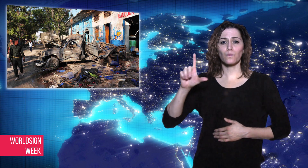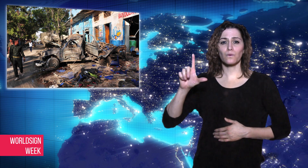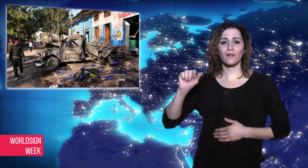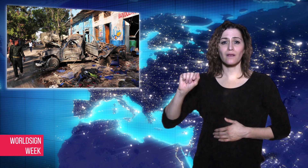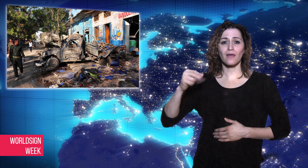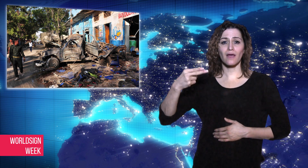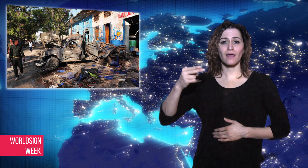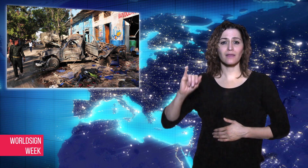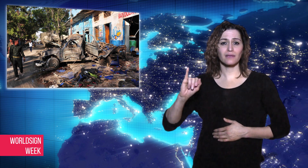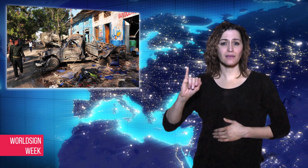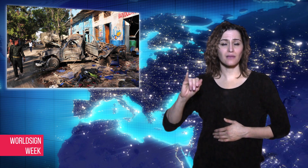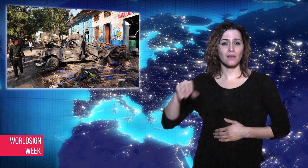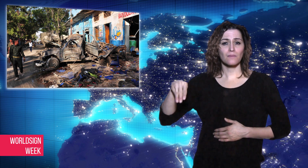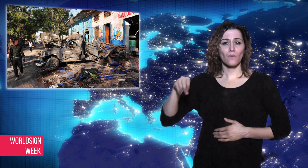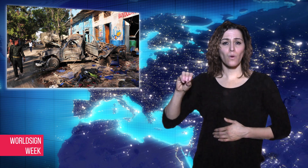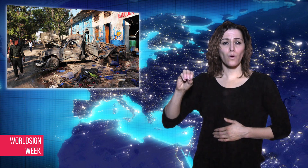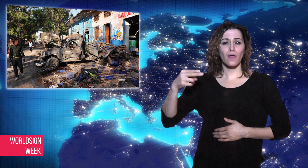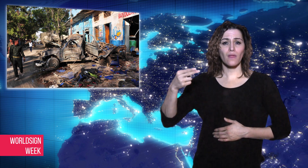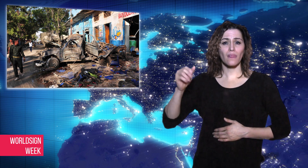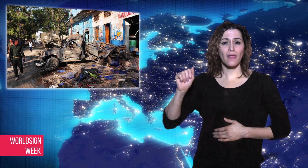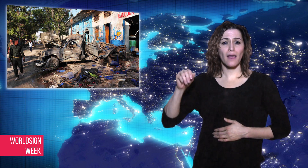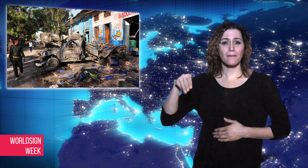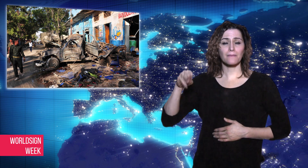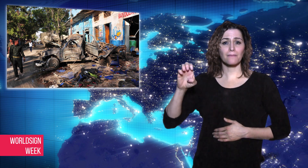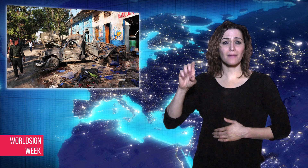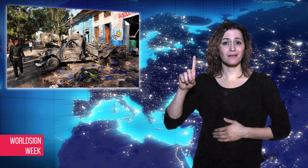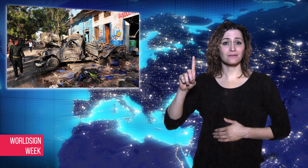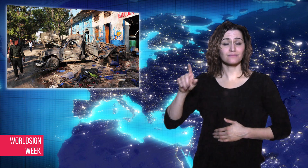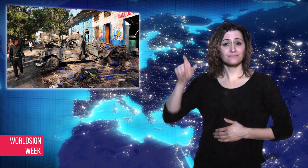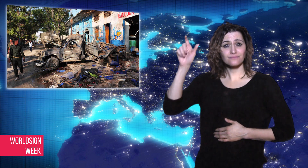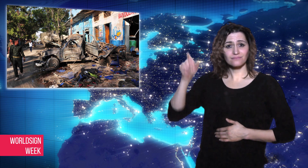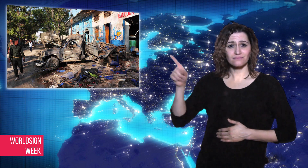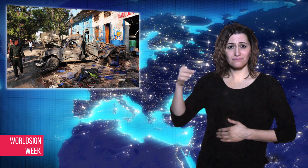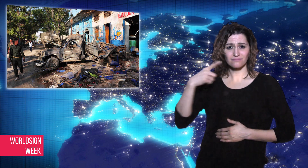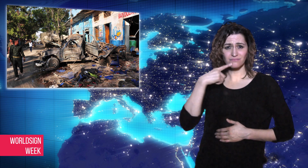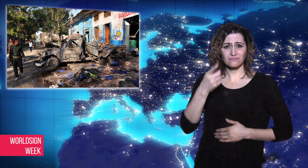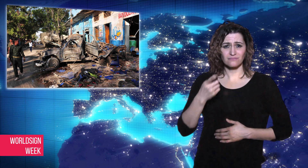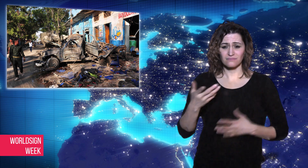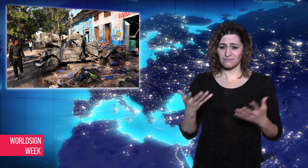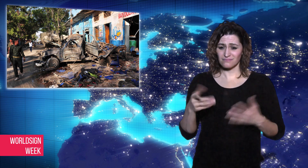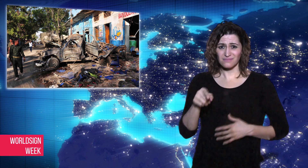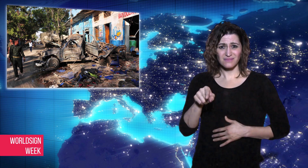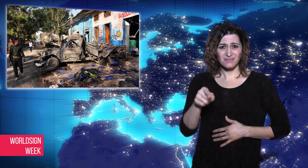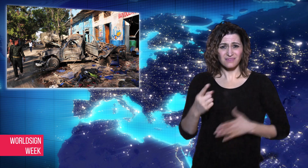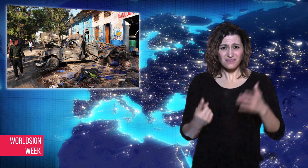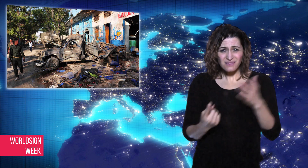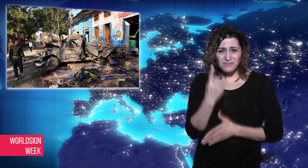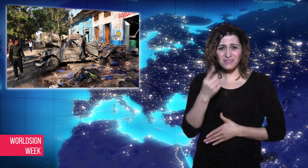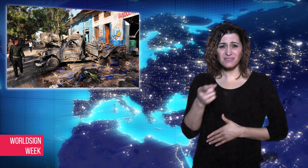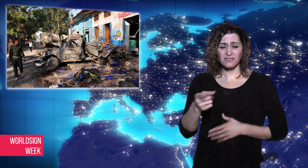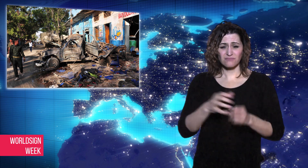recent bombing was a threat by al-